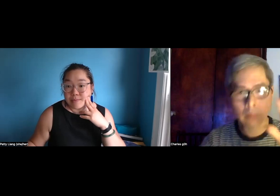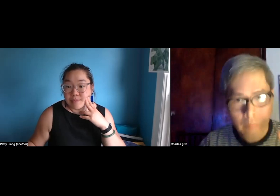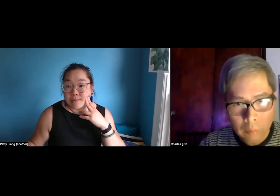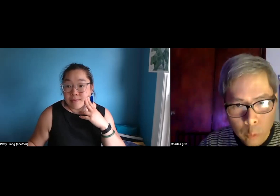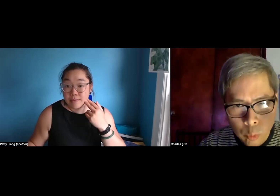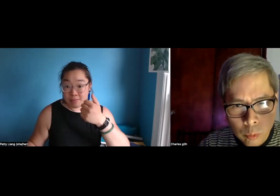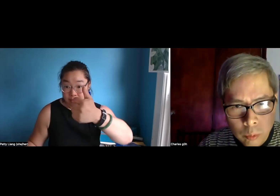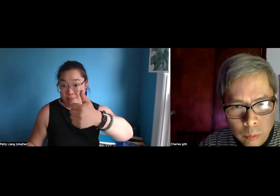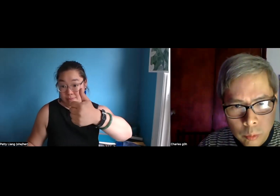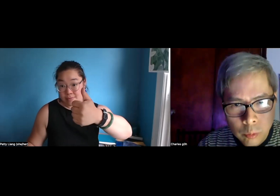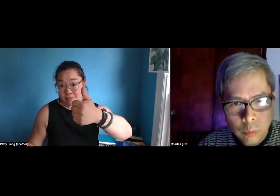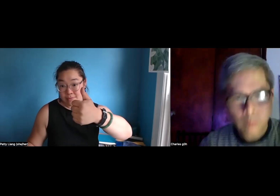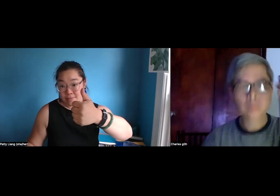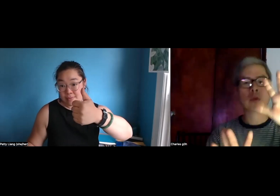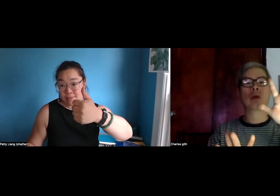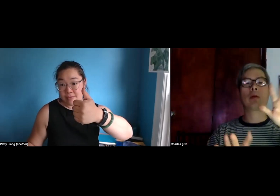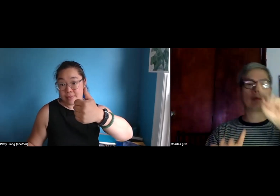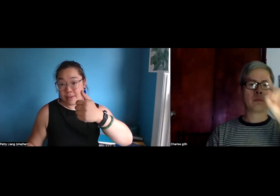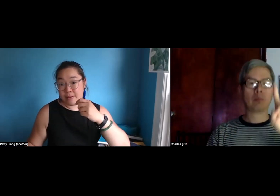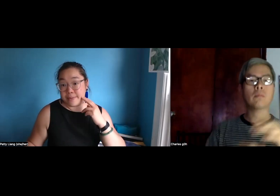Yeah I have another question. Sorry, hold on a second. Okay.